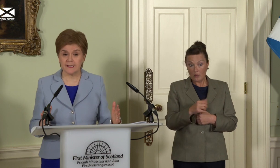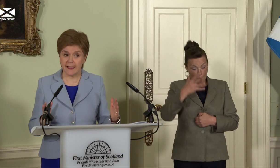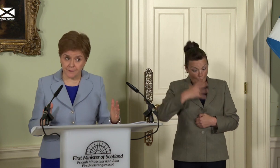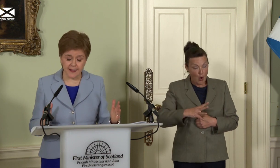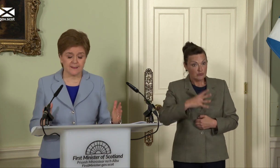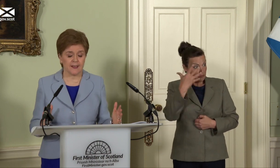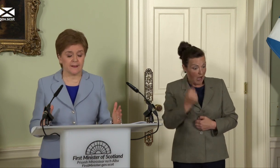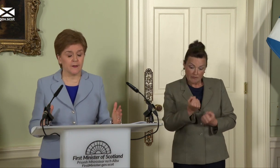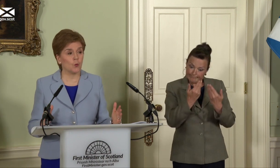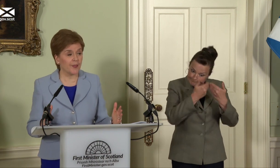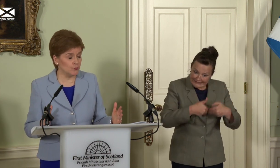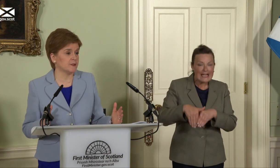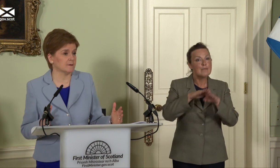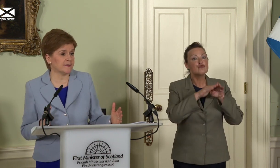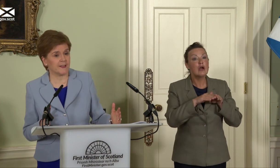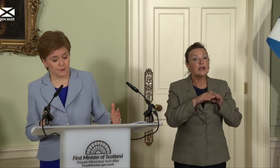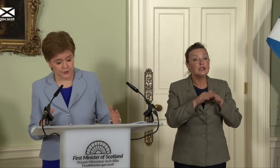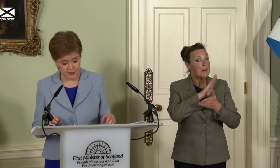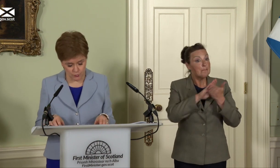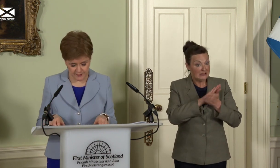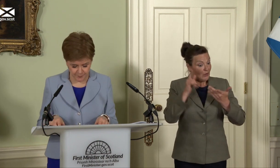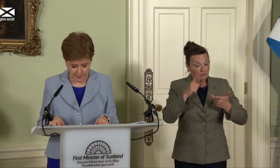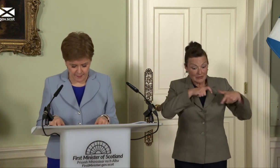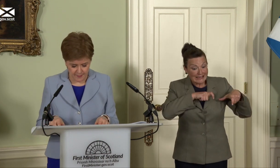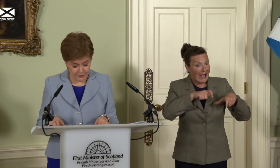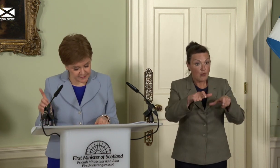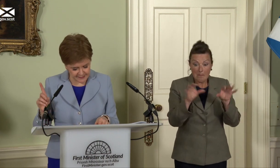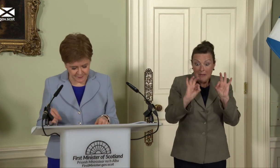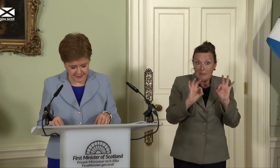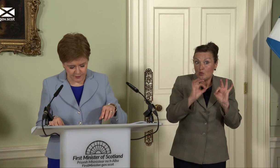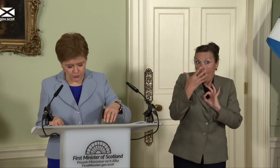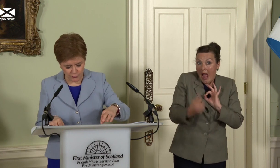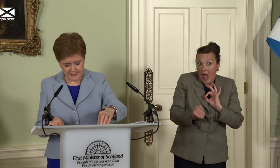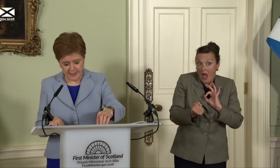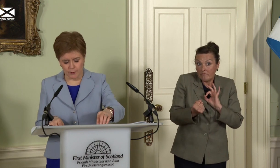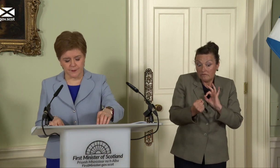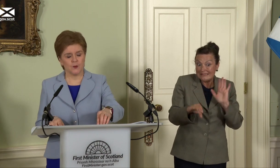if necessary, without a Section 30 order. For the reasons I have set out already, however,